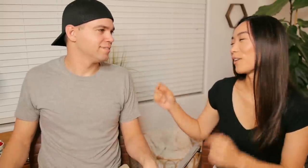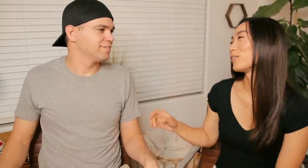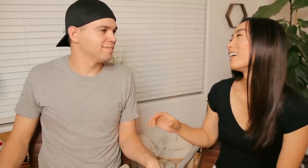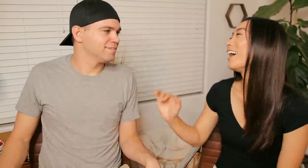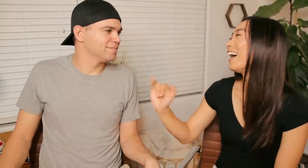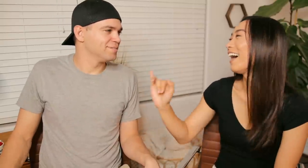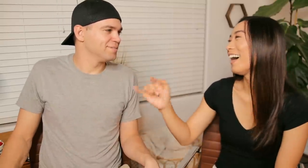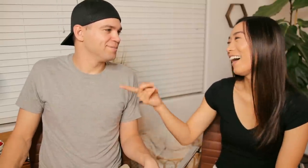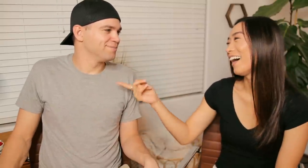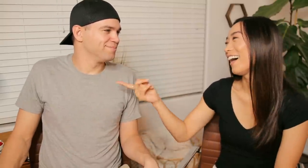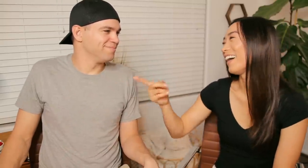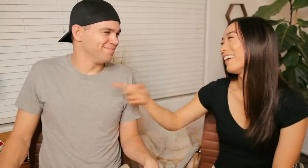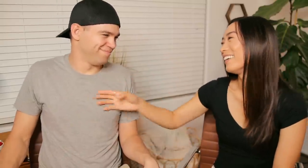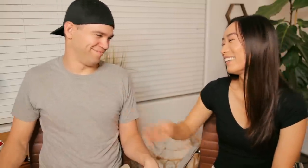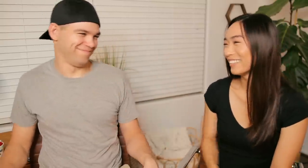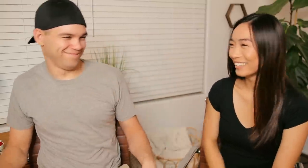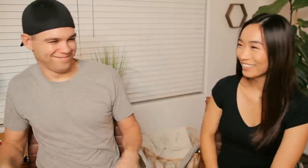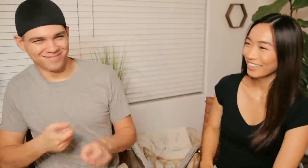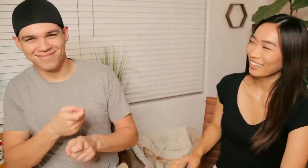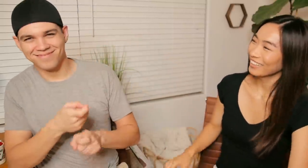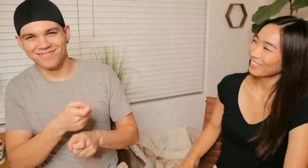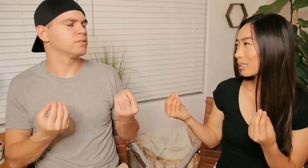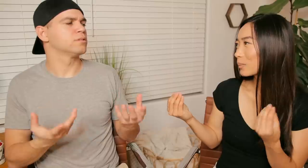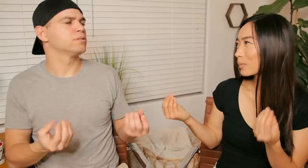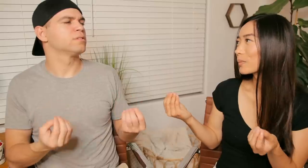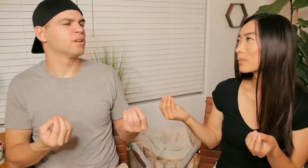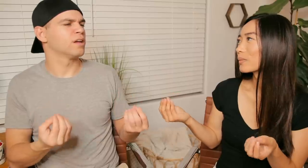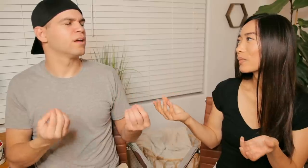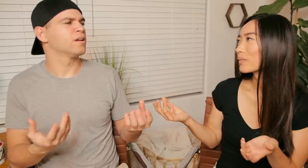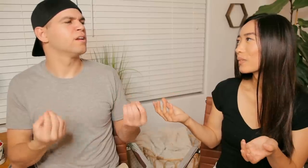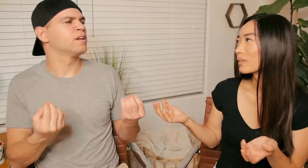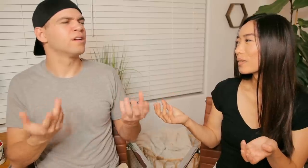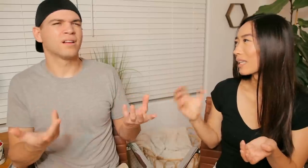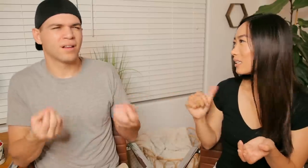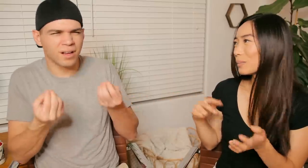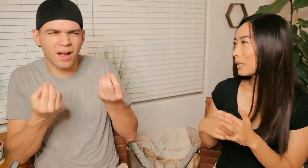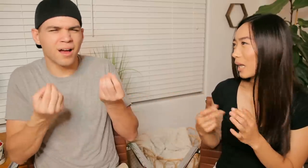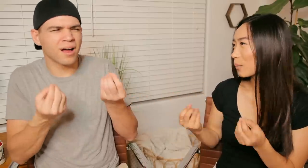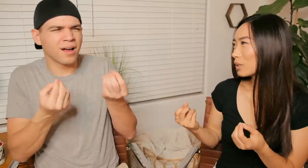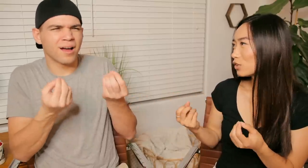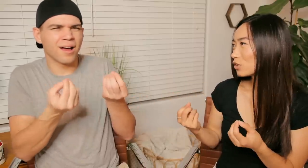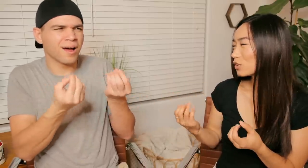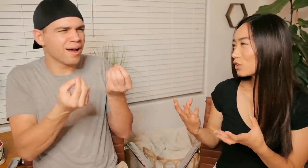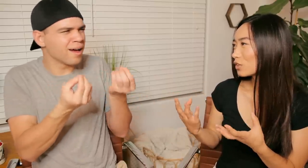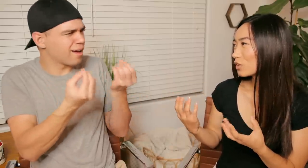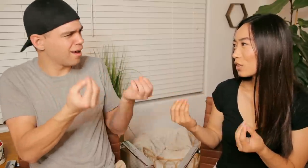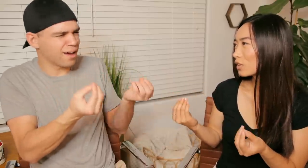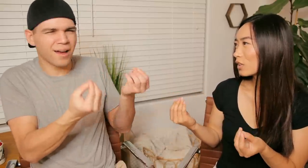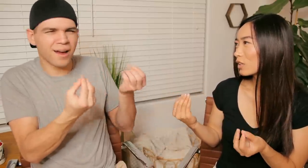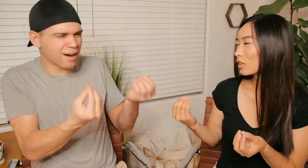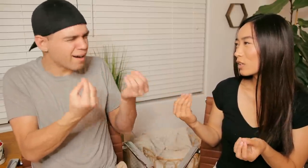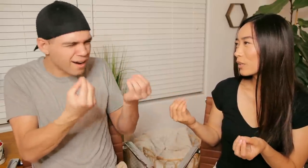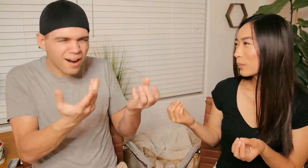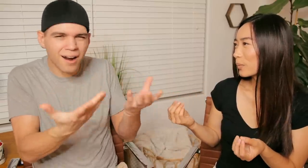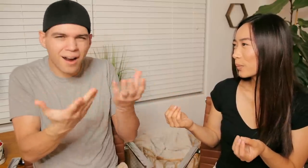E: oh, ahhh (hits aggressively) R: Lol jk E: That doesn't mean "how much?"